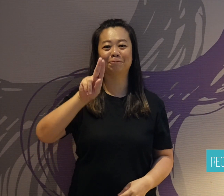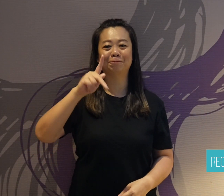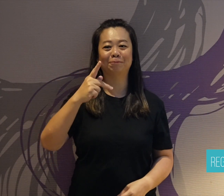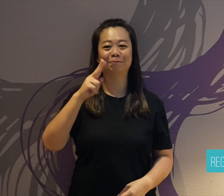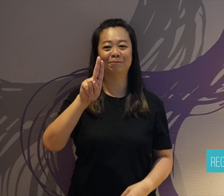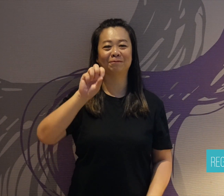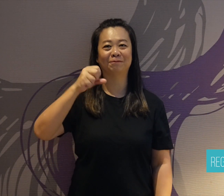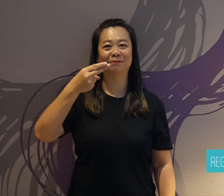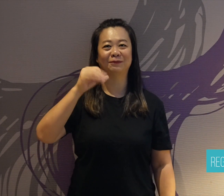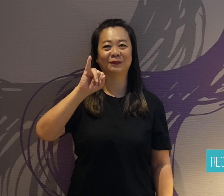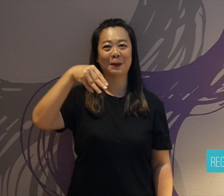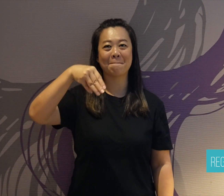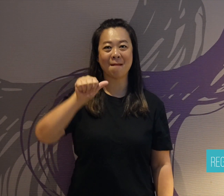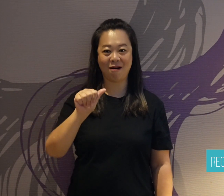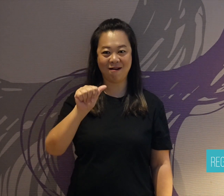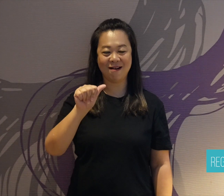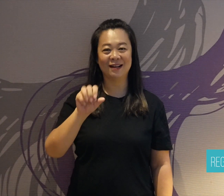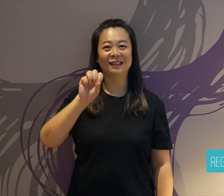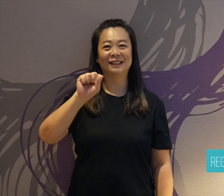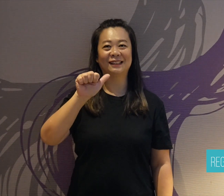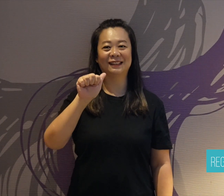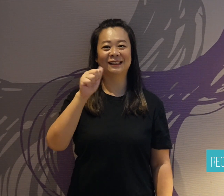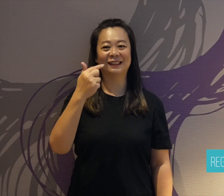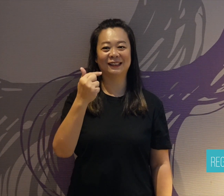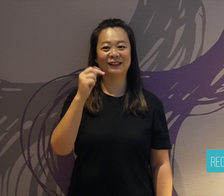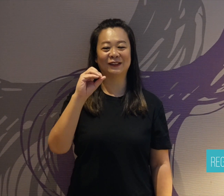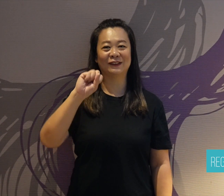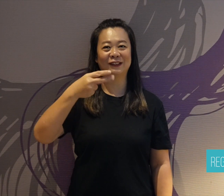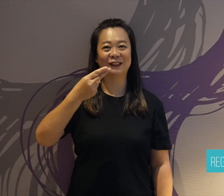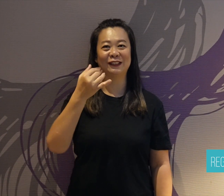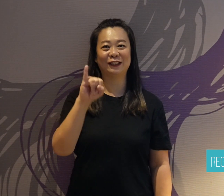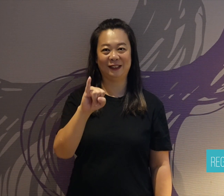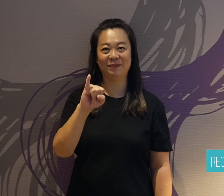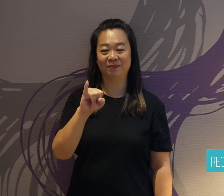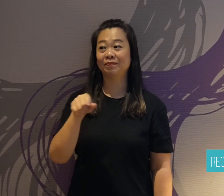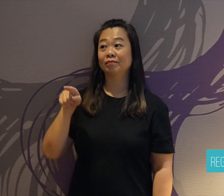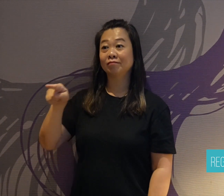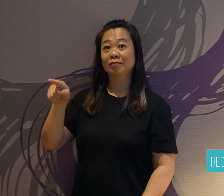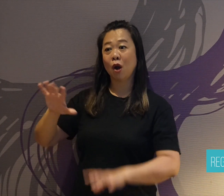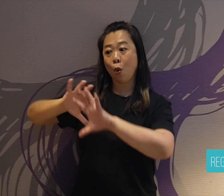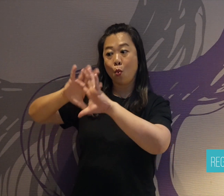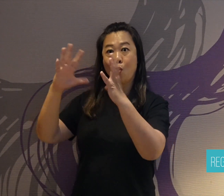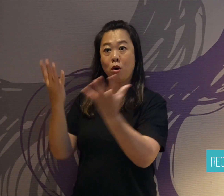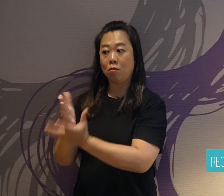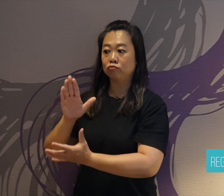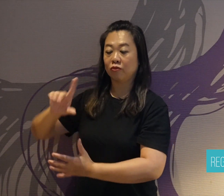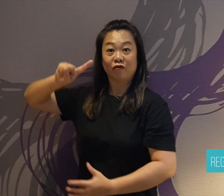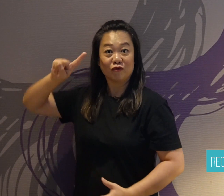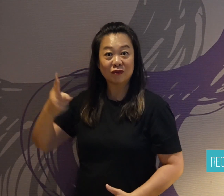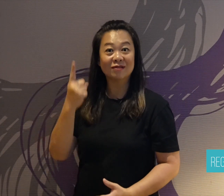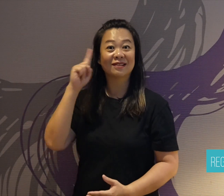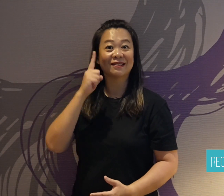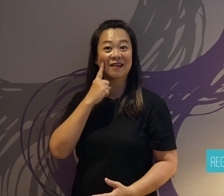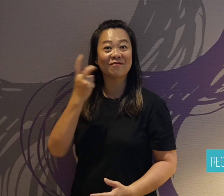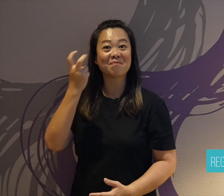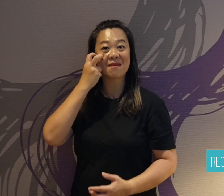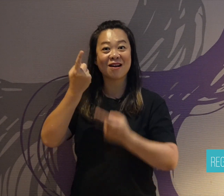He is the first Deaf-blind professor in the world. Fukushima's